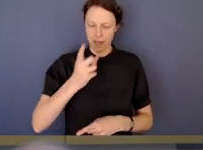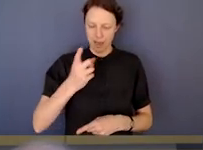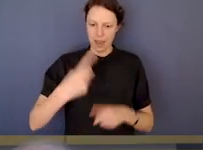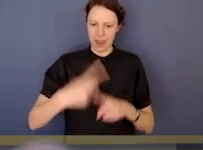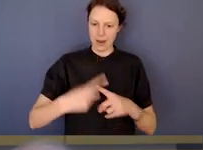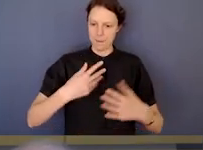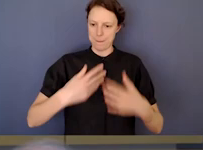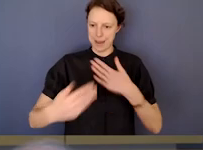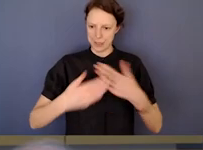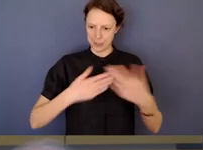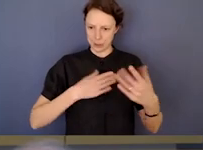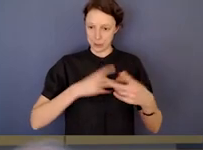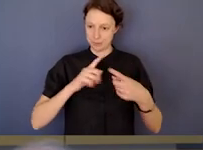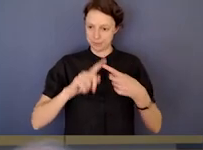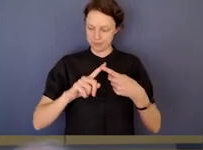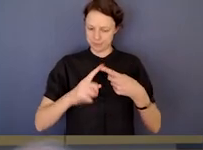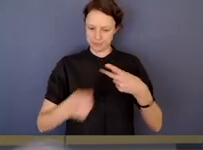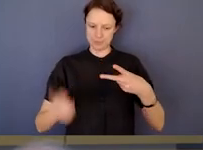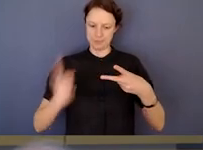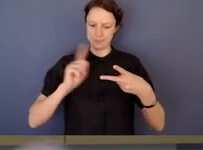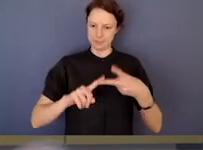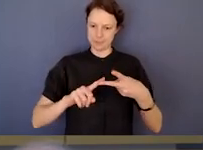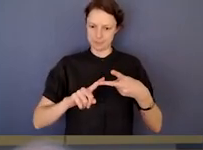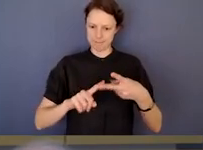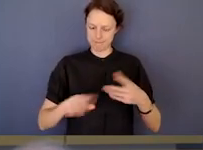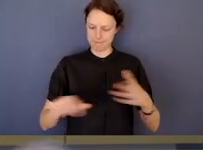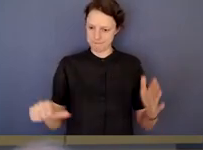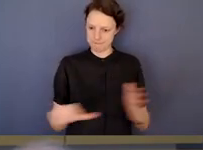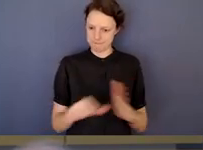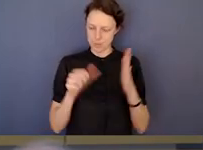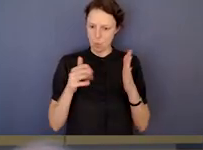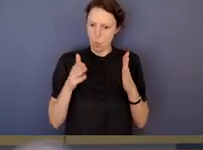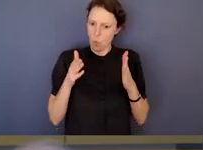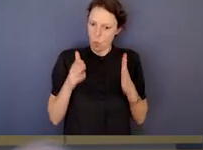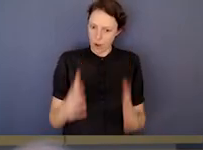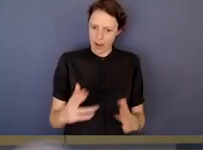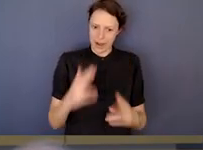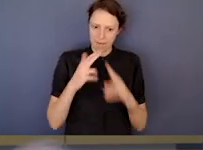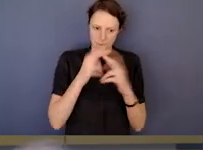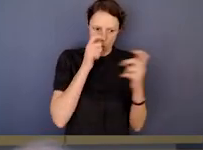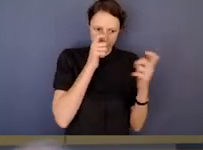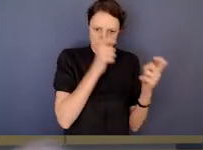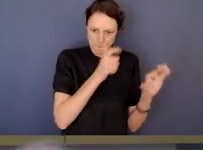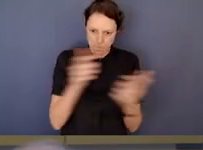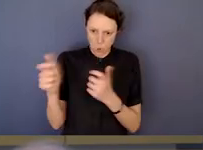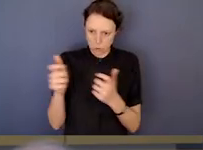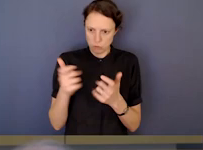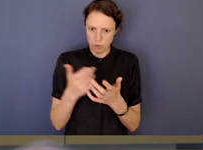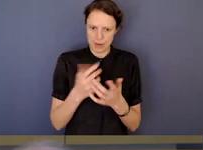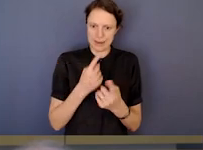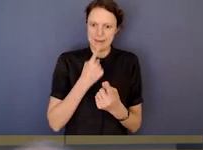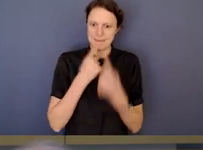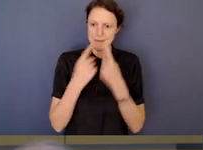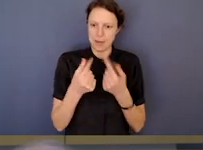And a rigorous mechanism for monitoring the use of information,